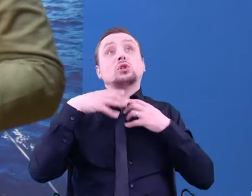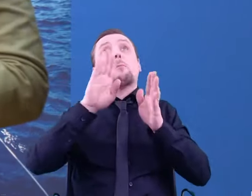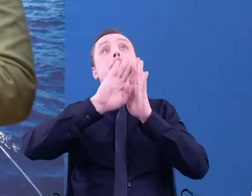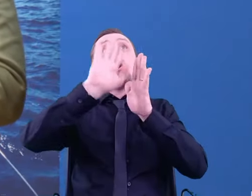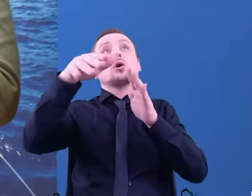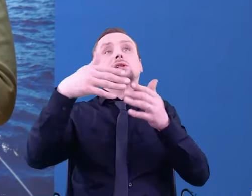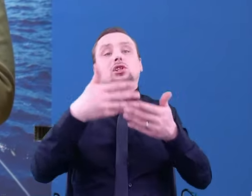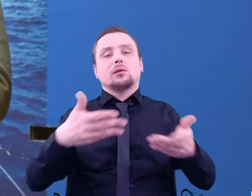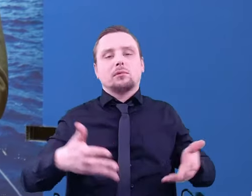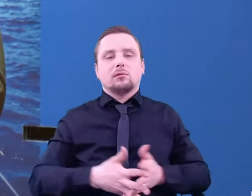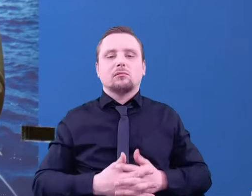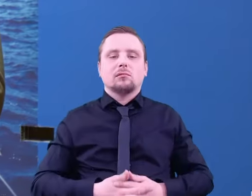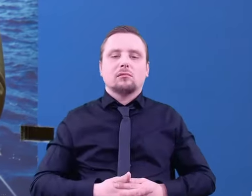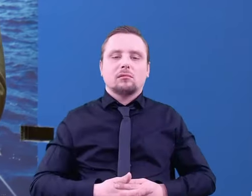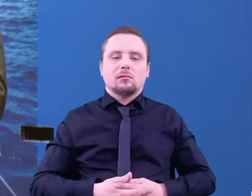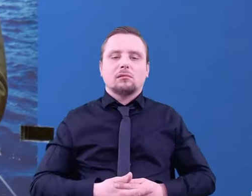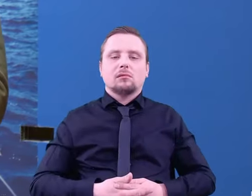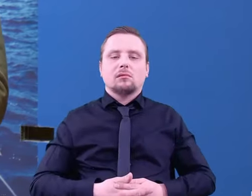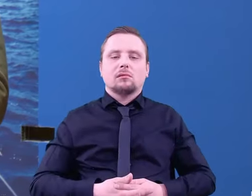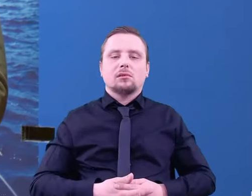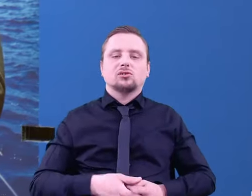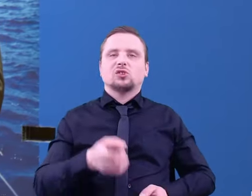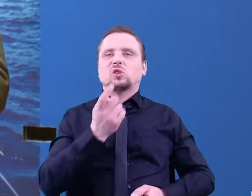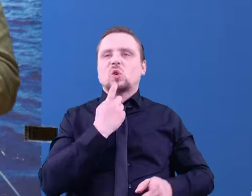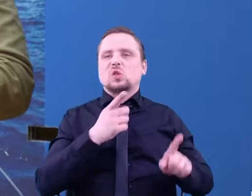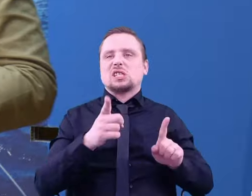What is life in general?